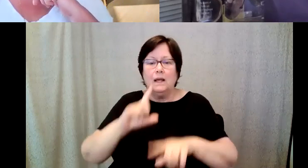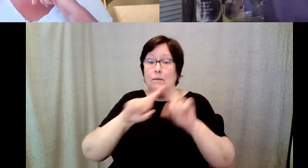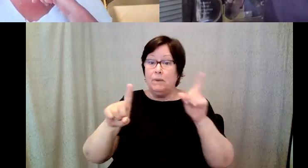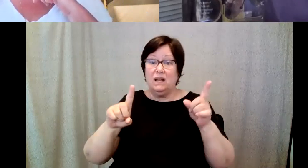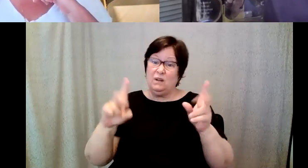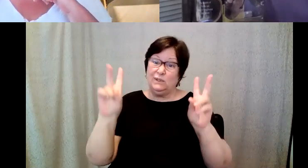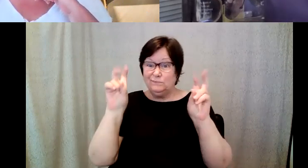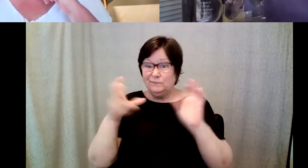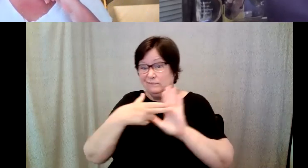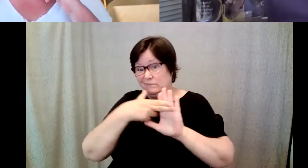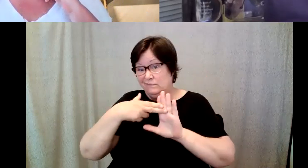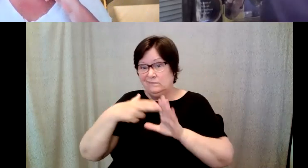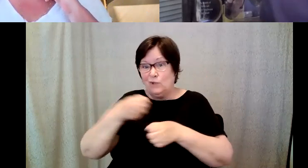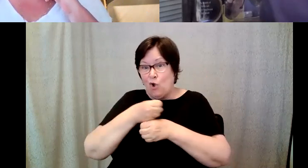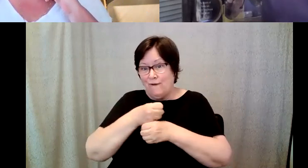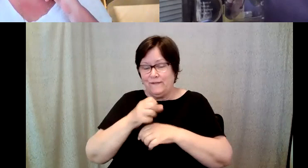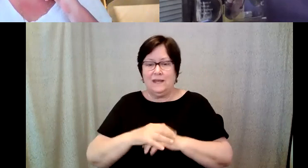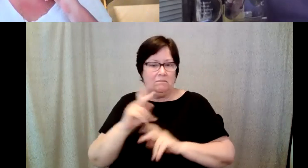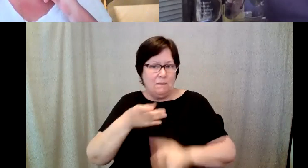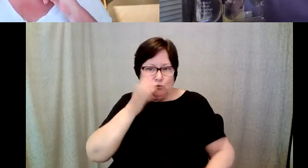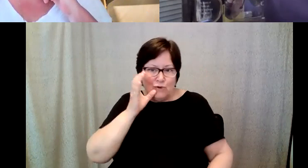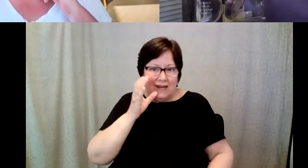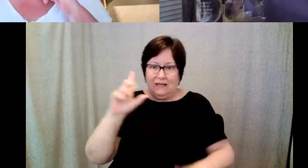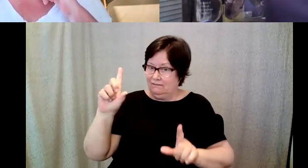and and and people consumed it and have for quite some time.